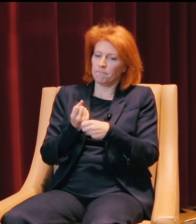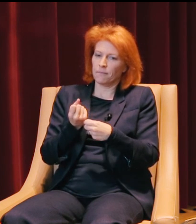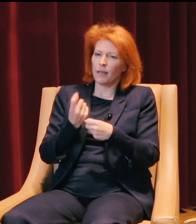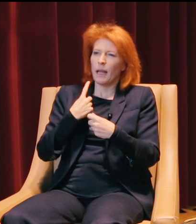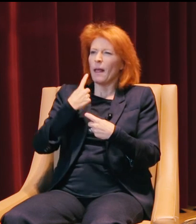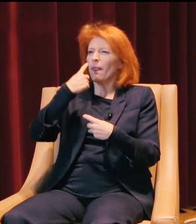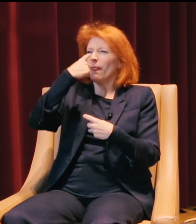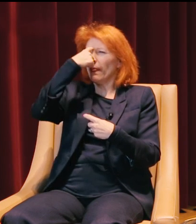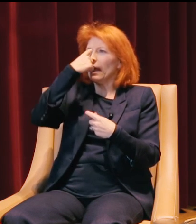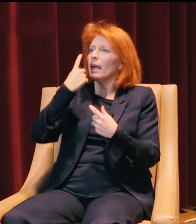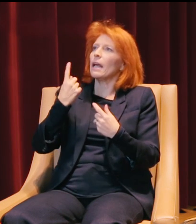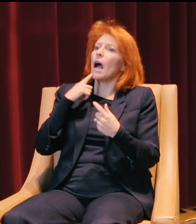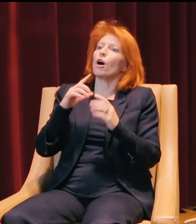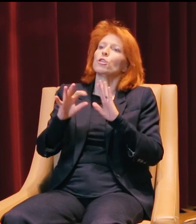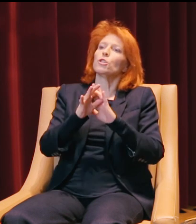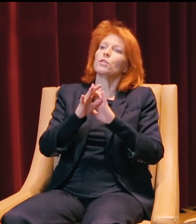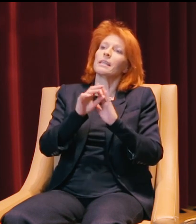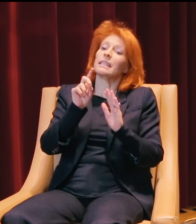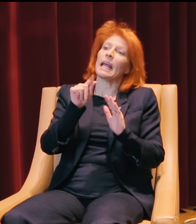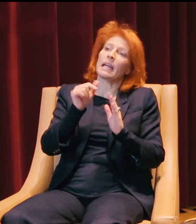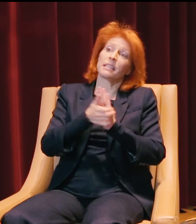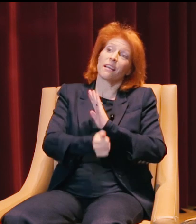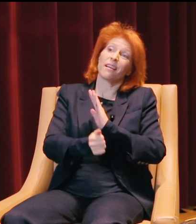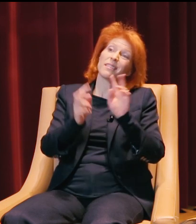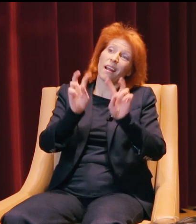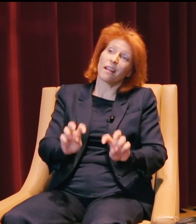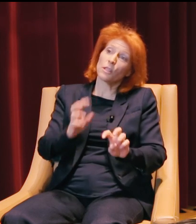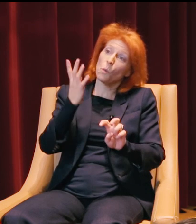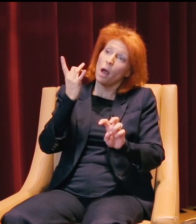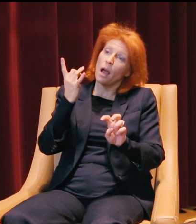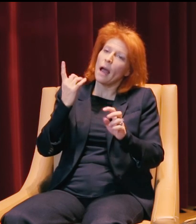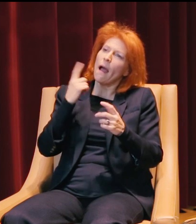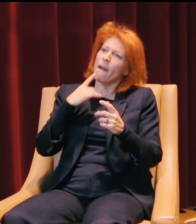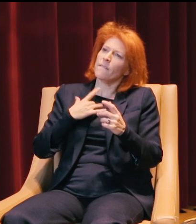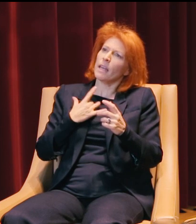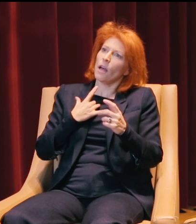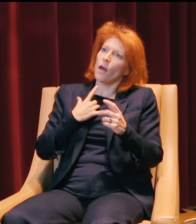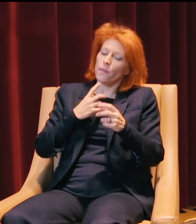I think I'm probably going to choose data skills and data analytics, because I feel like those hard tools